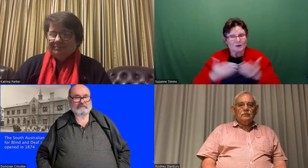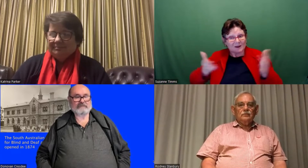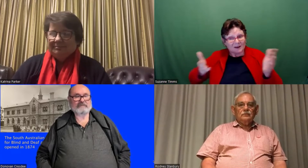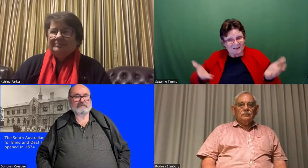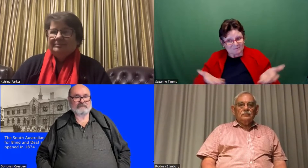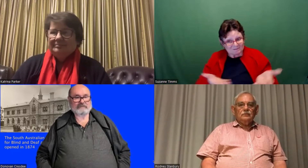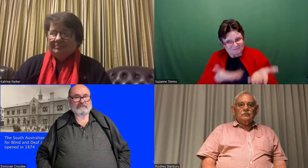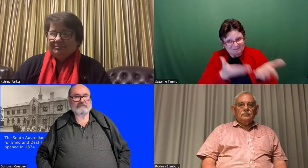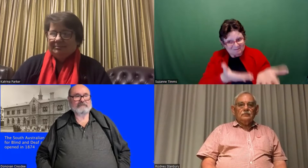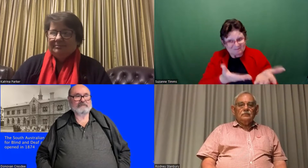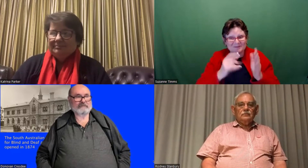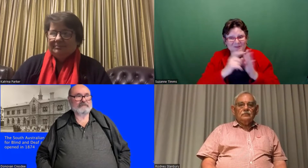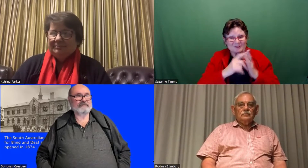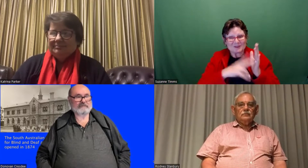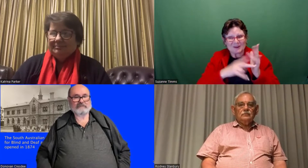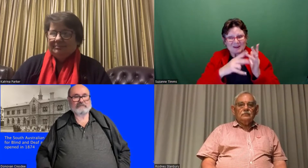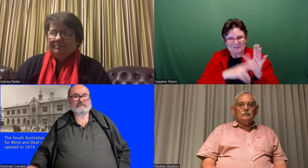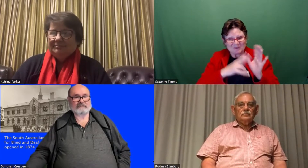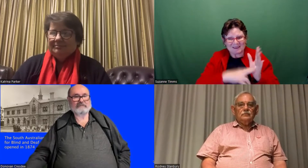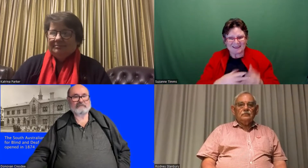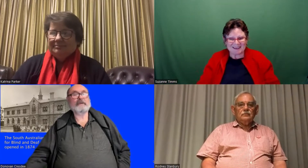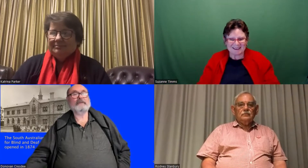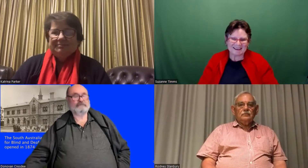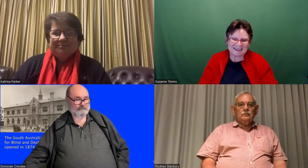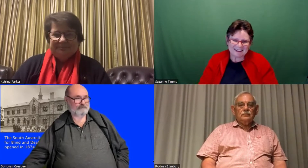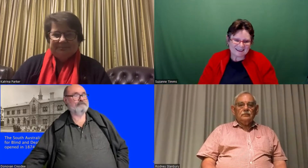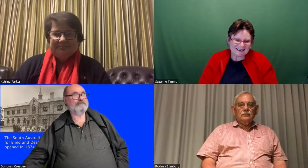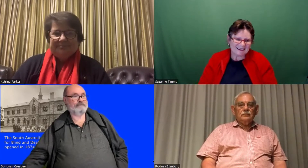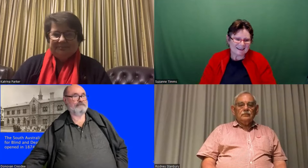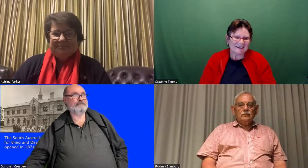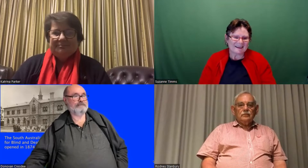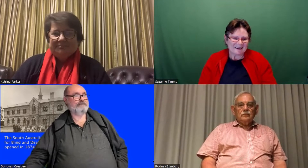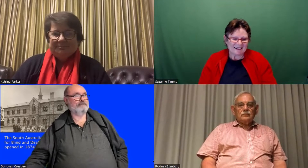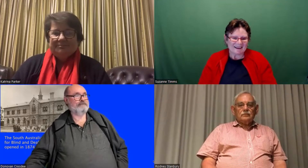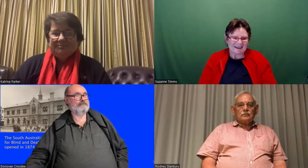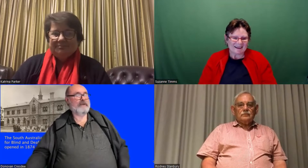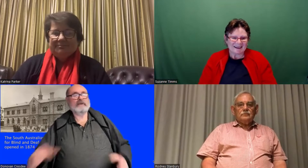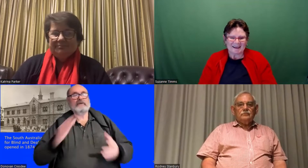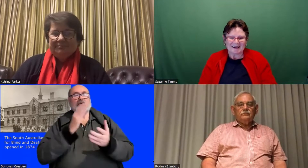is as it is and how it came about. I'm going to ask Donovan to start first - over to you.